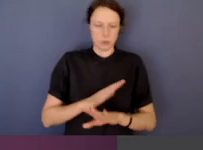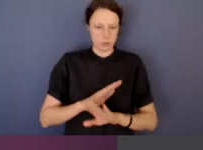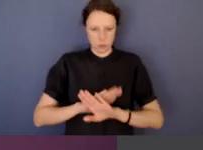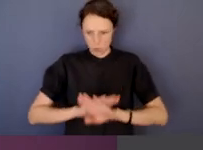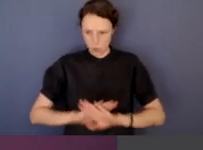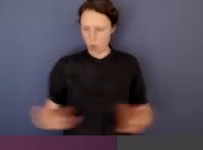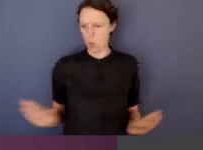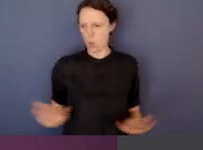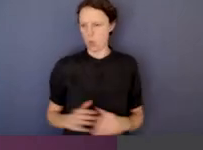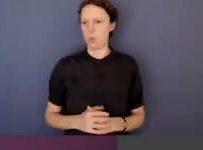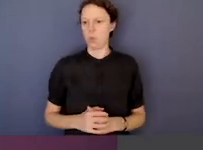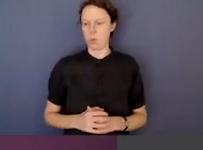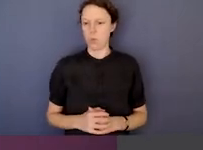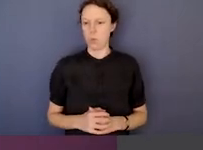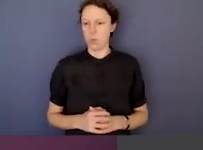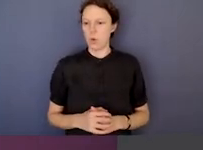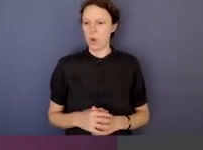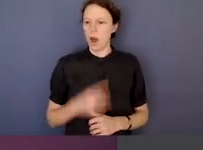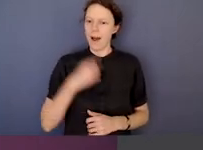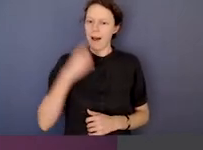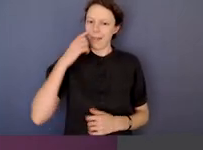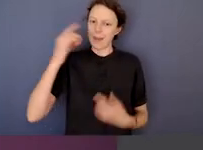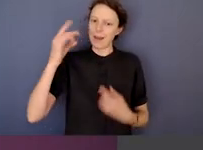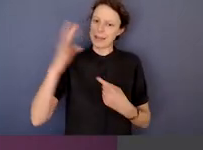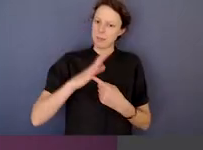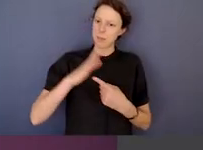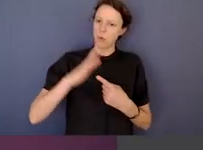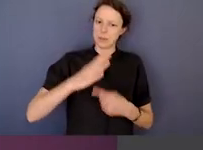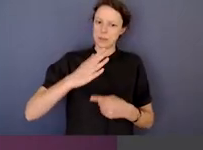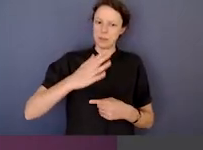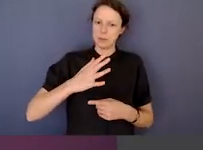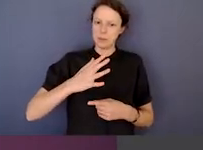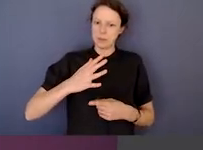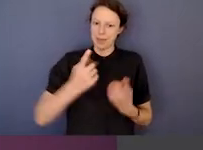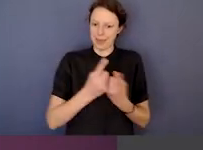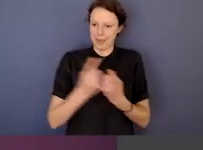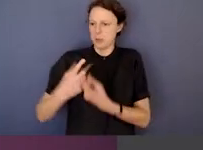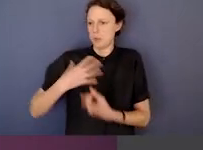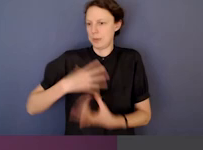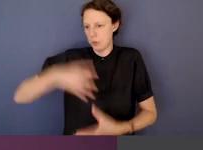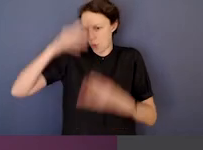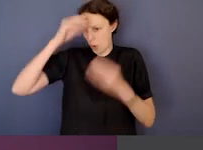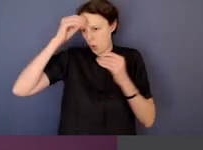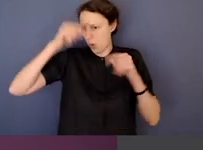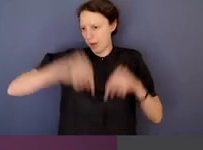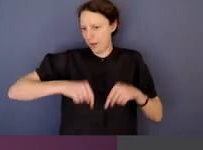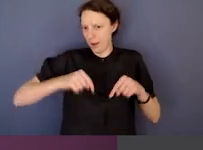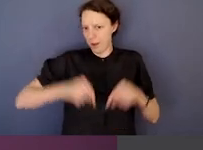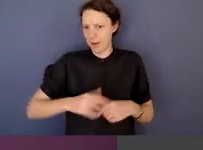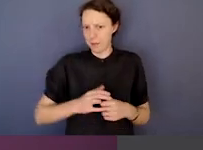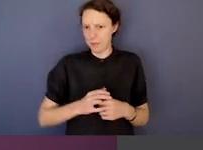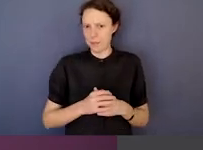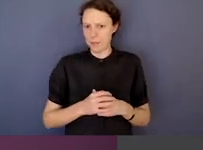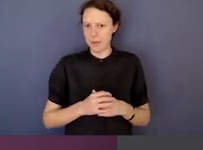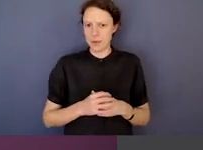So, I mean, I do think that there are some really significant lessons that need to be learned here that